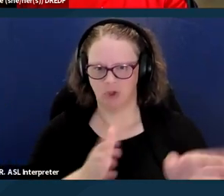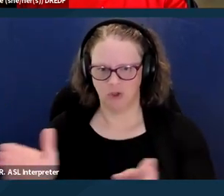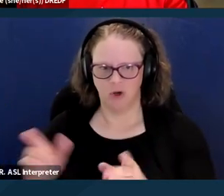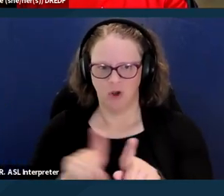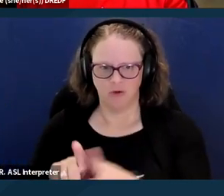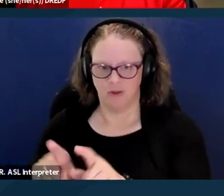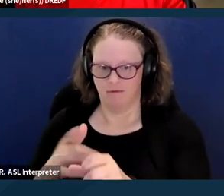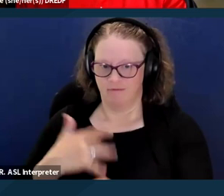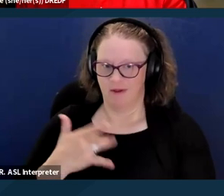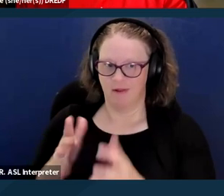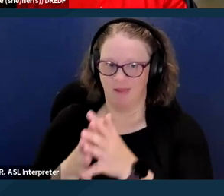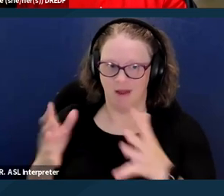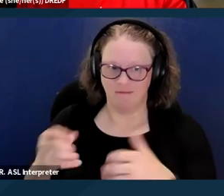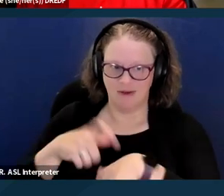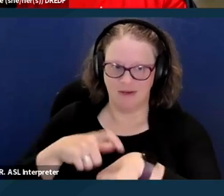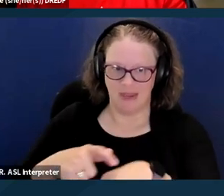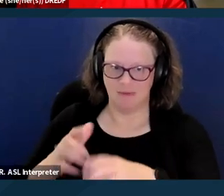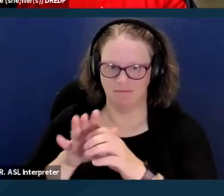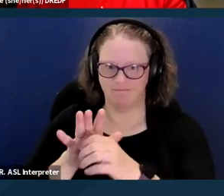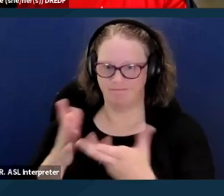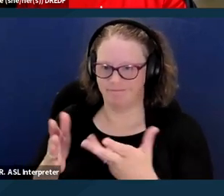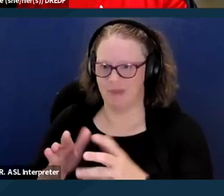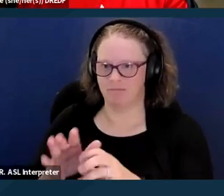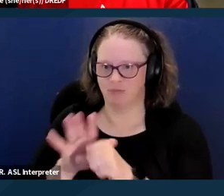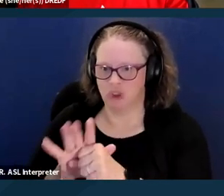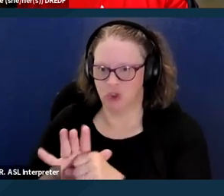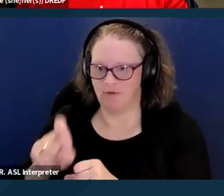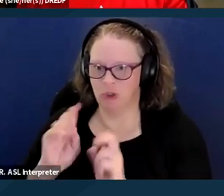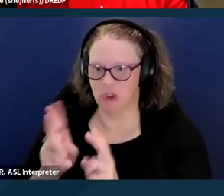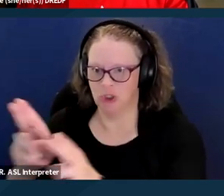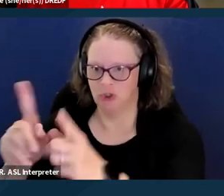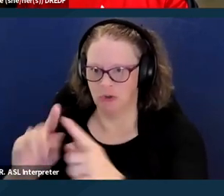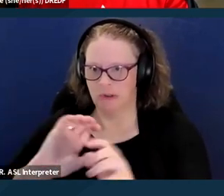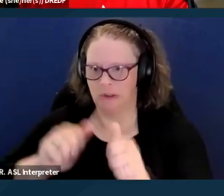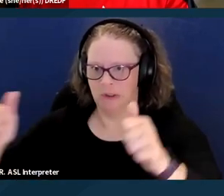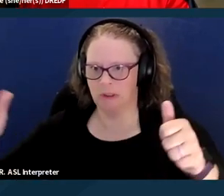from the Department of Healthcare Services to have everything in place. And all of this is just to say,